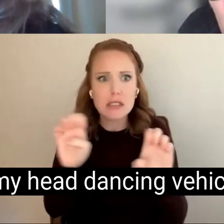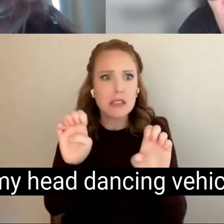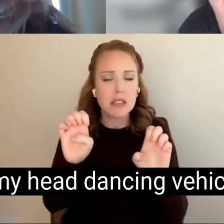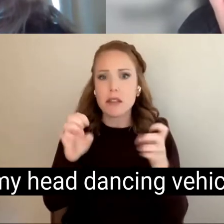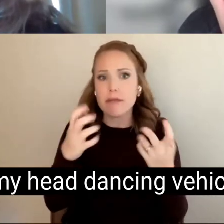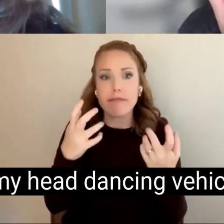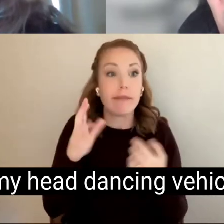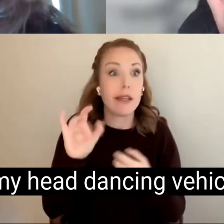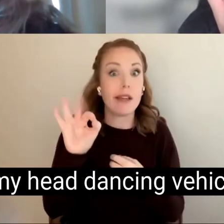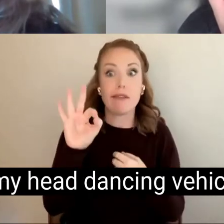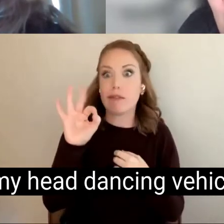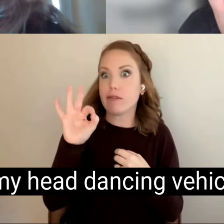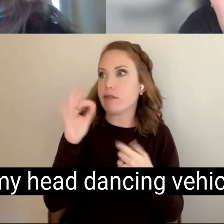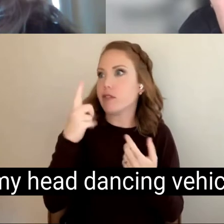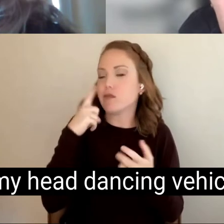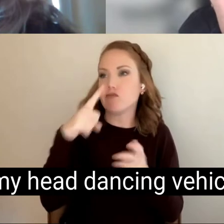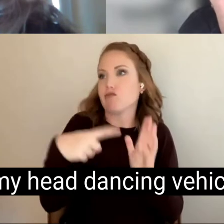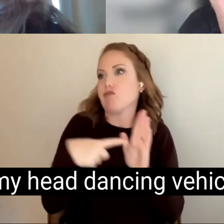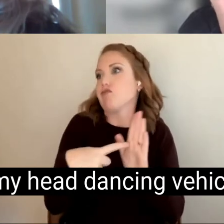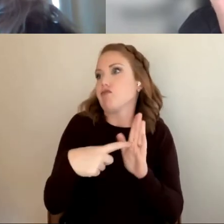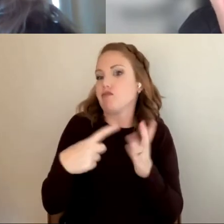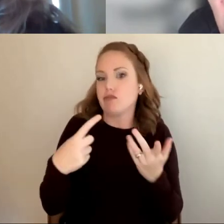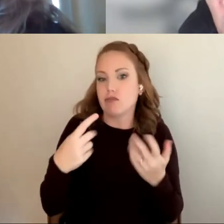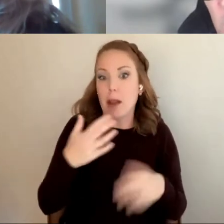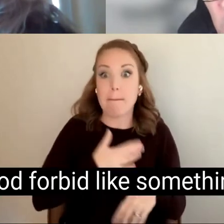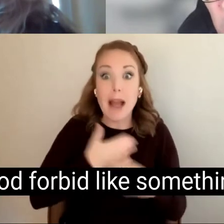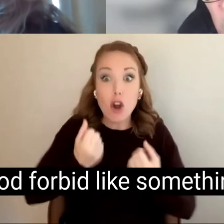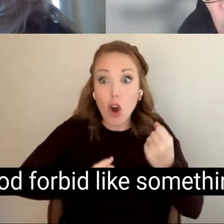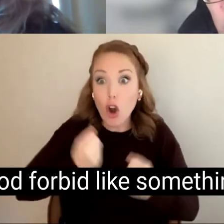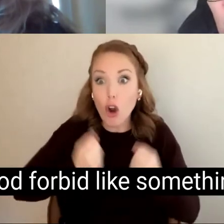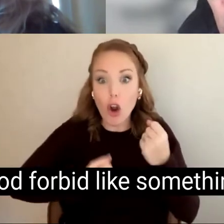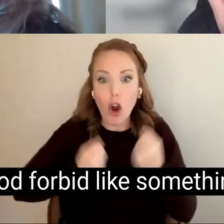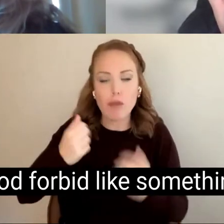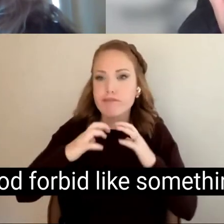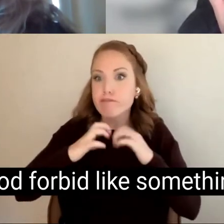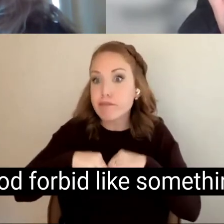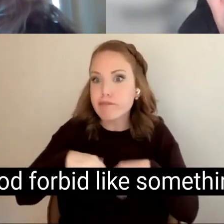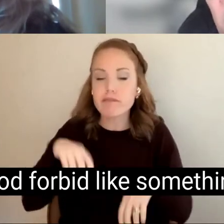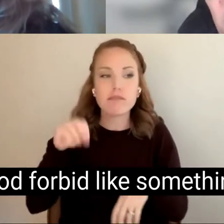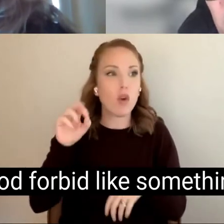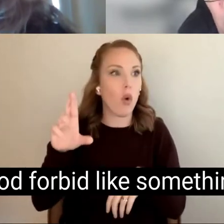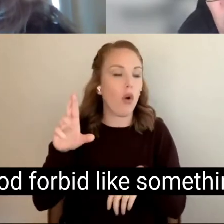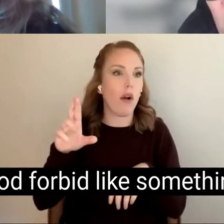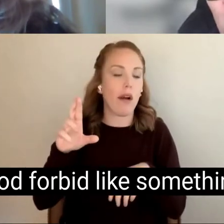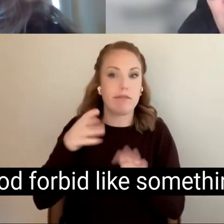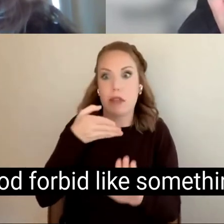with my head dancing vehicle or You know, God forbid like something happens